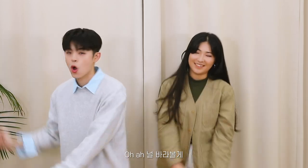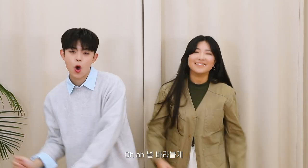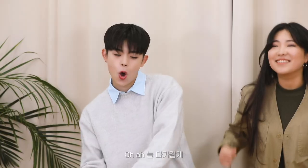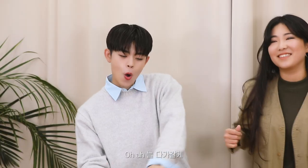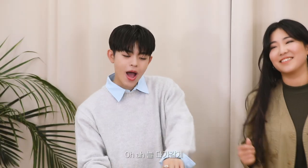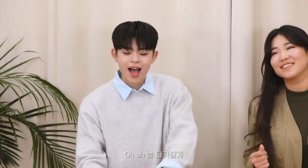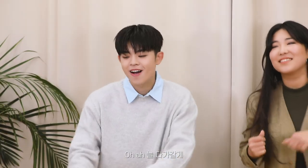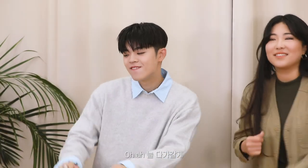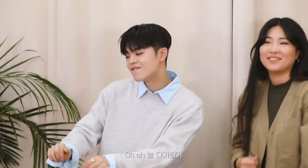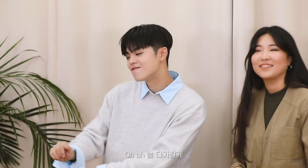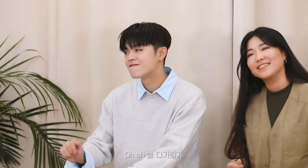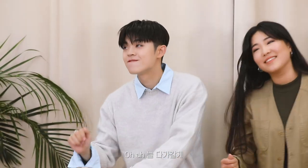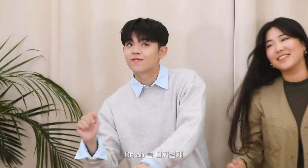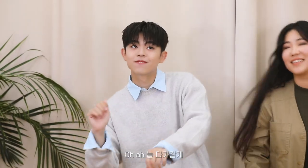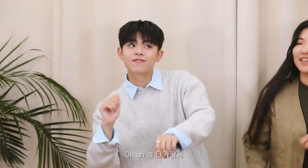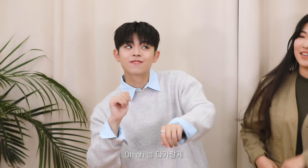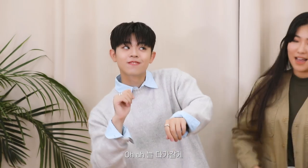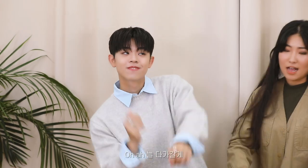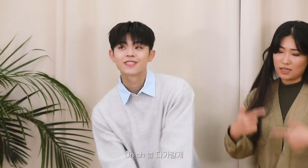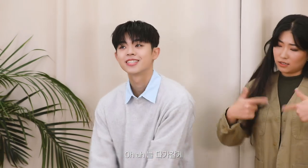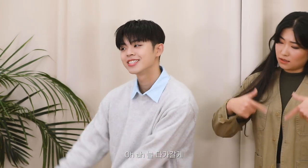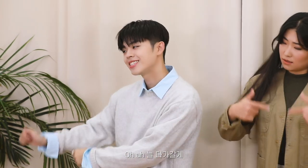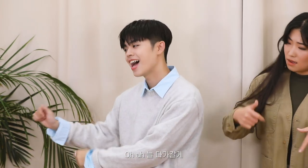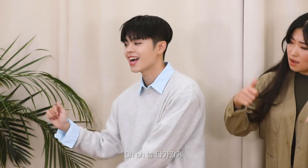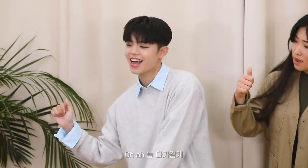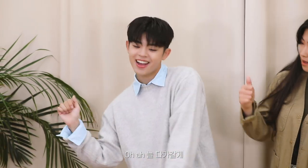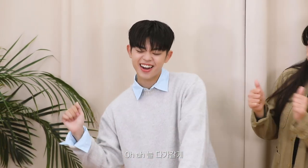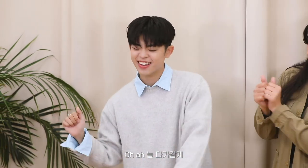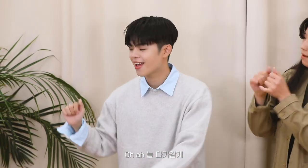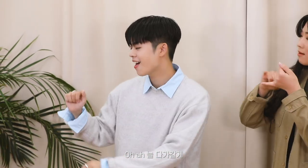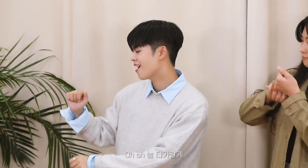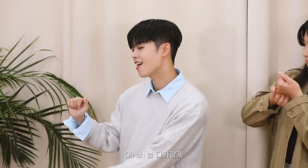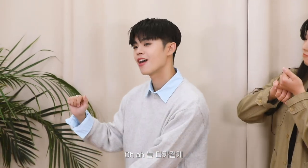Oh ah, I'll always come to you